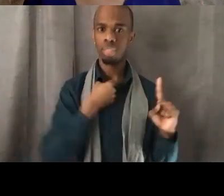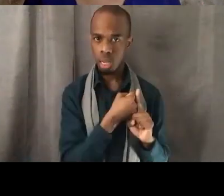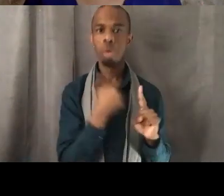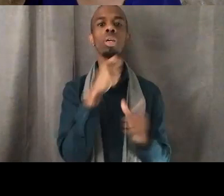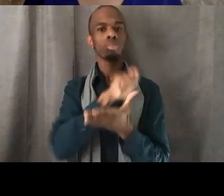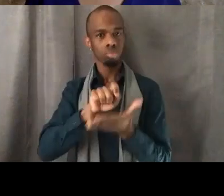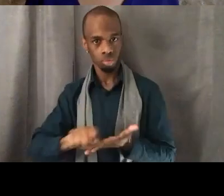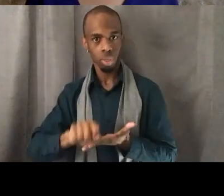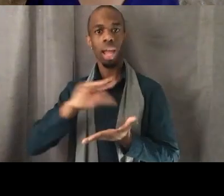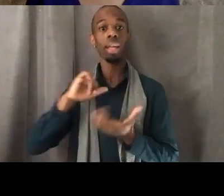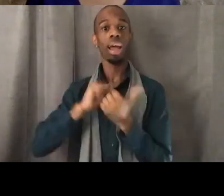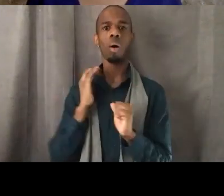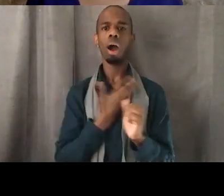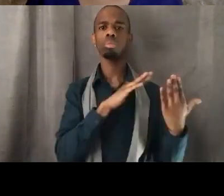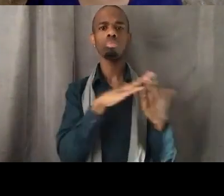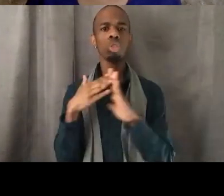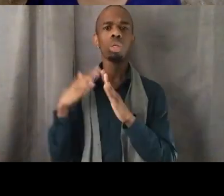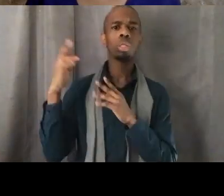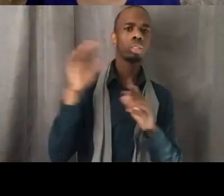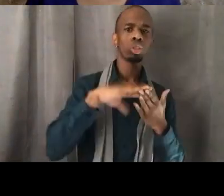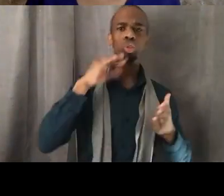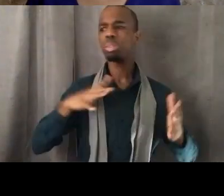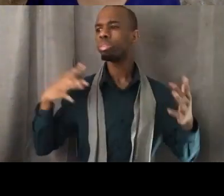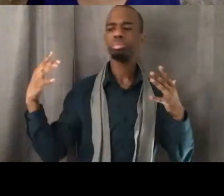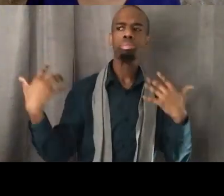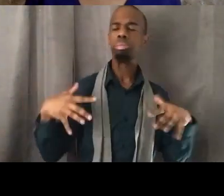studies, how administration was always deposed to it,